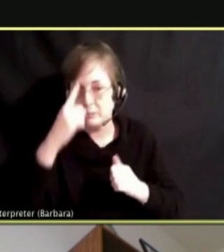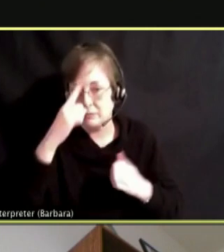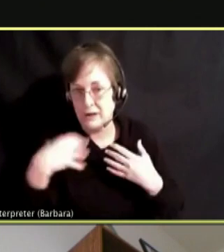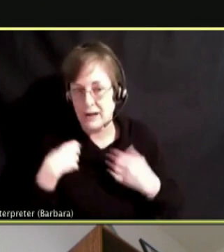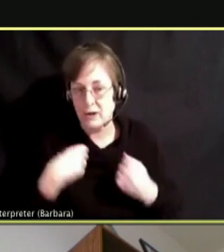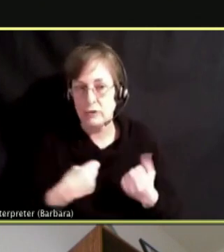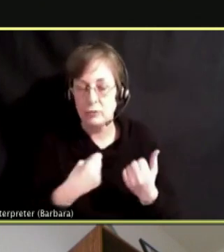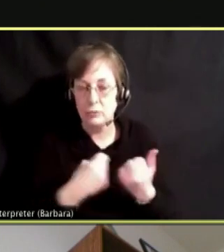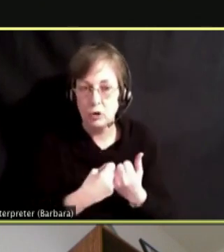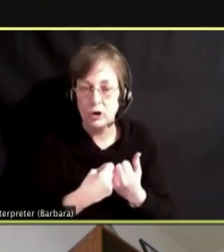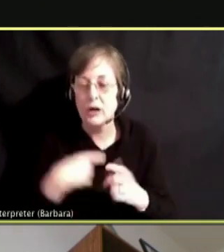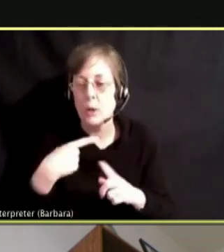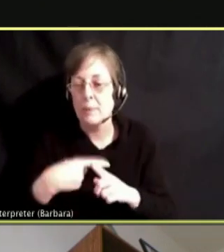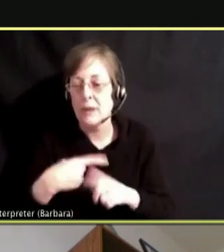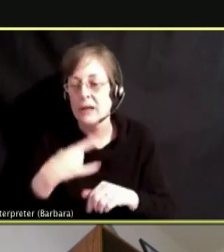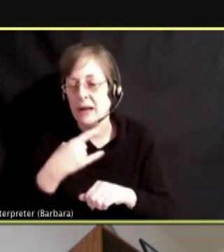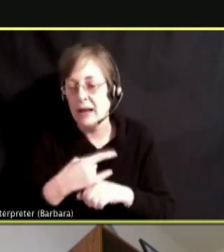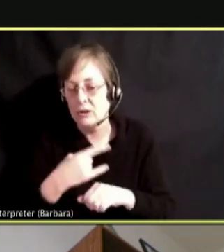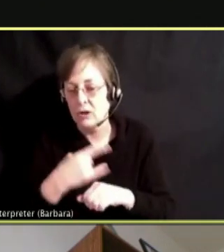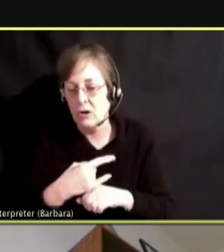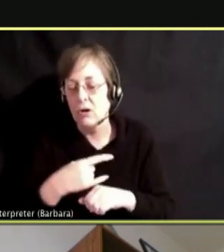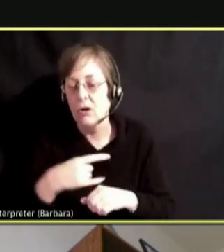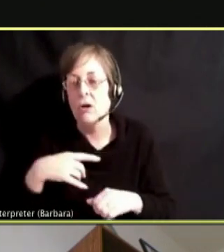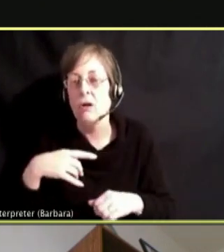DRUG SUPPORTS IN THE COMMUNITY.